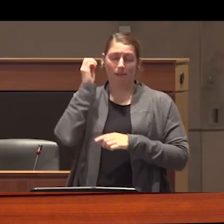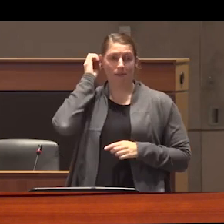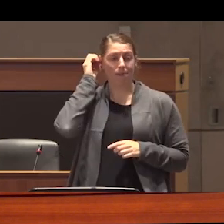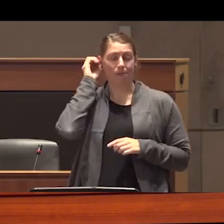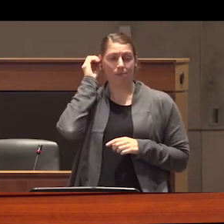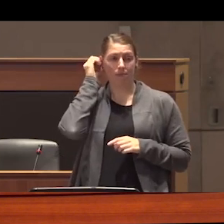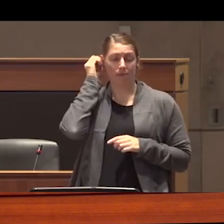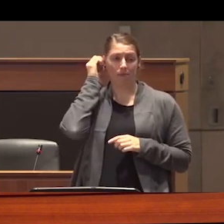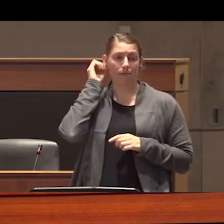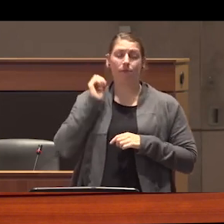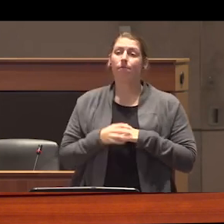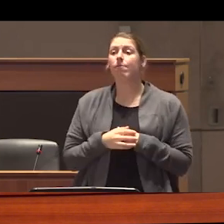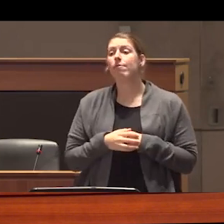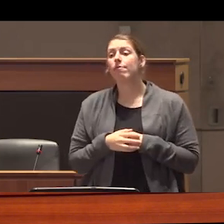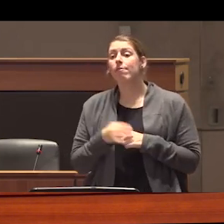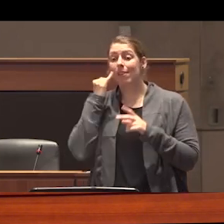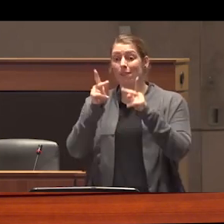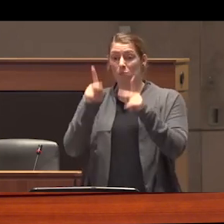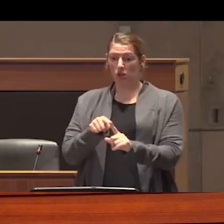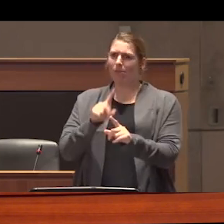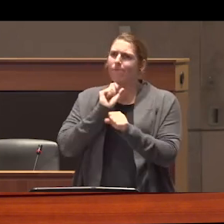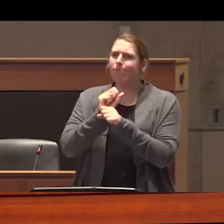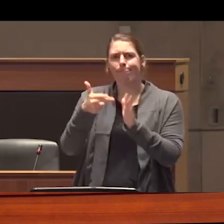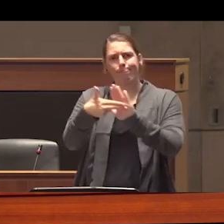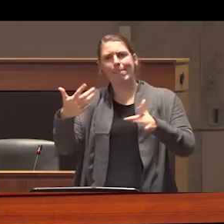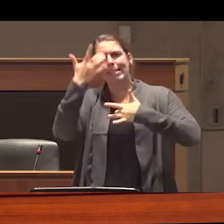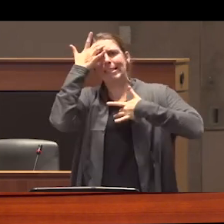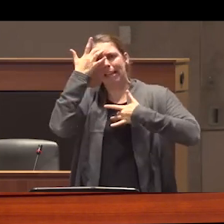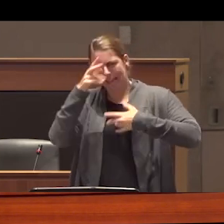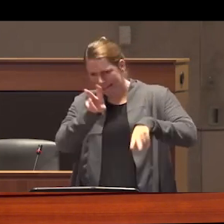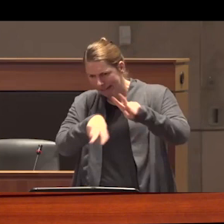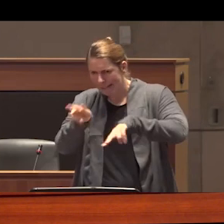happens when we understand someone as sick and specifically what happens when we understand